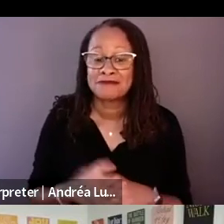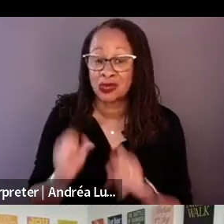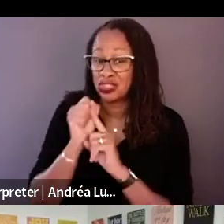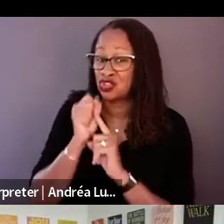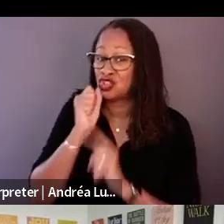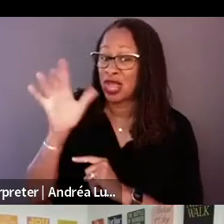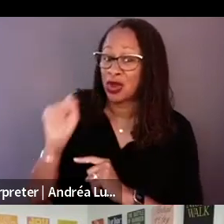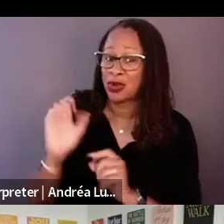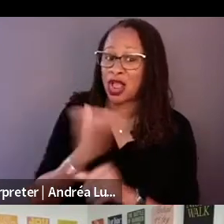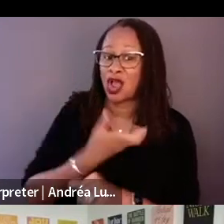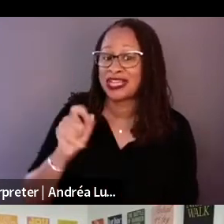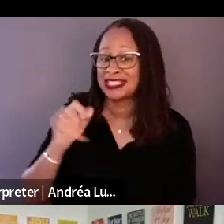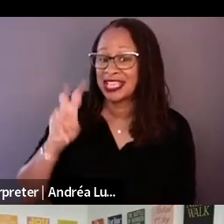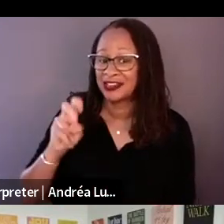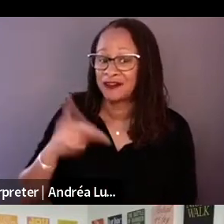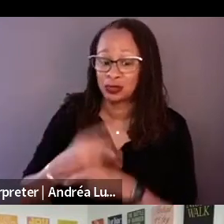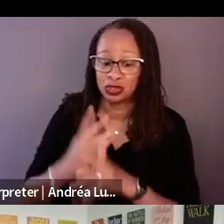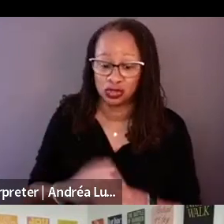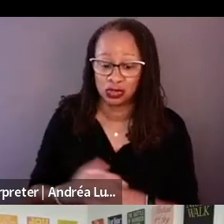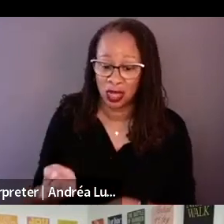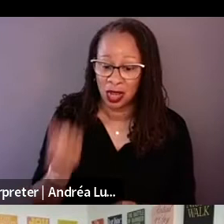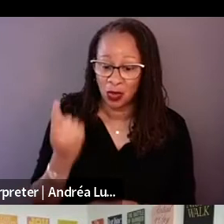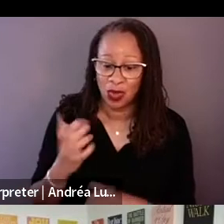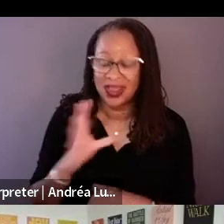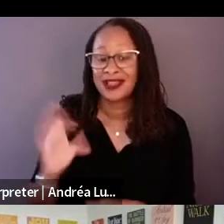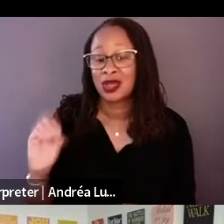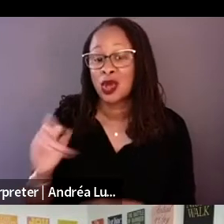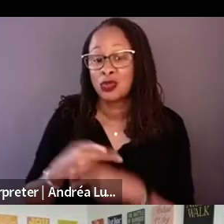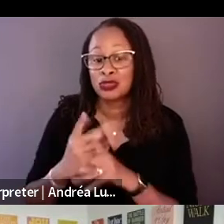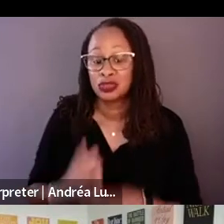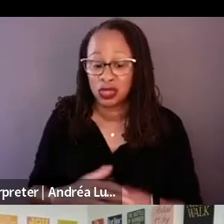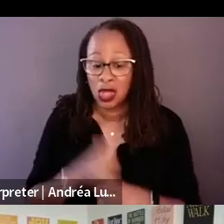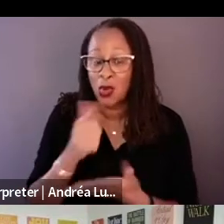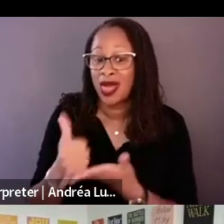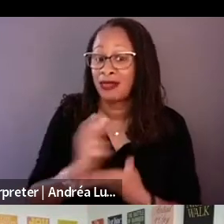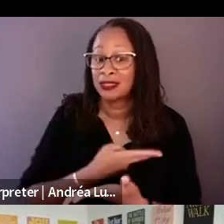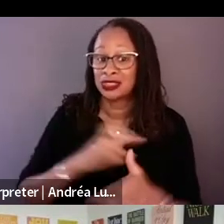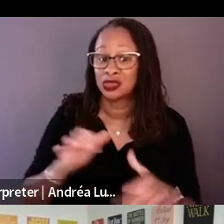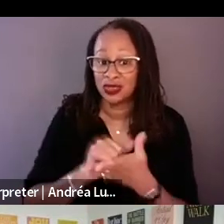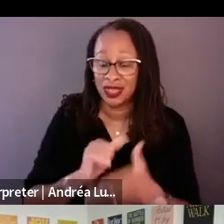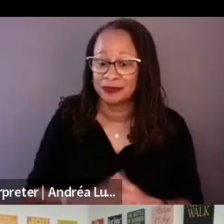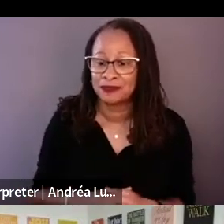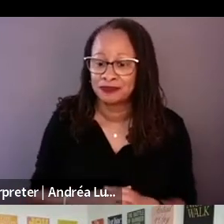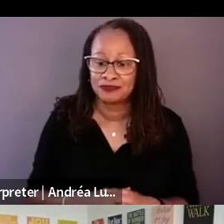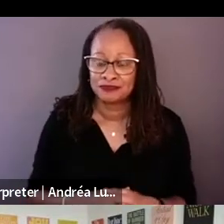One of them that helped us do this and that was at the last minute we altered the waiver so that we